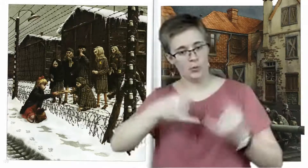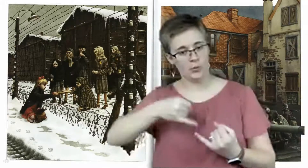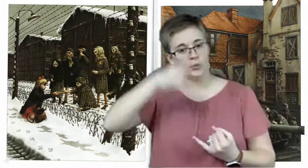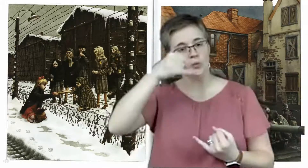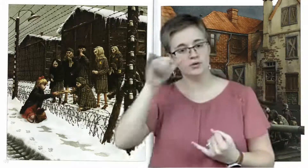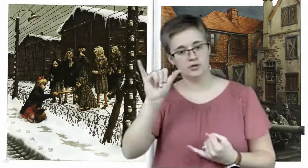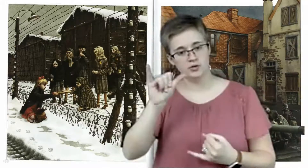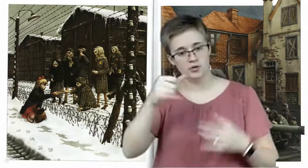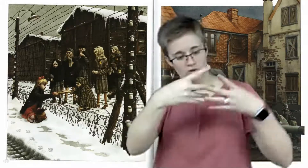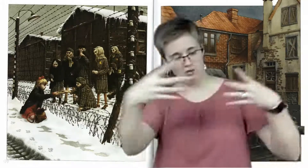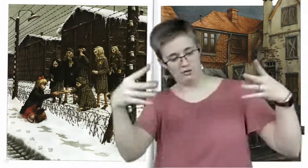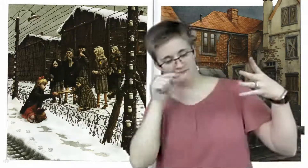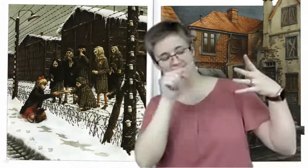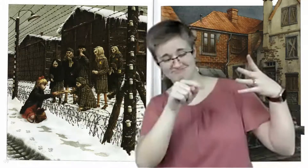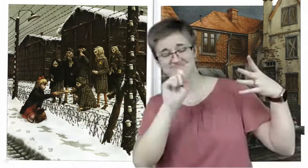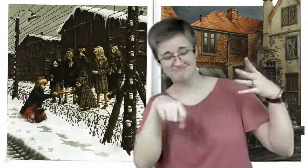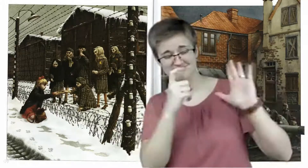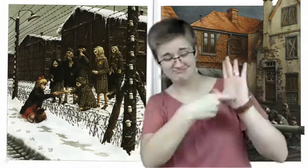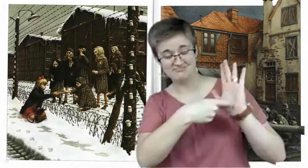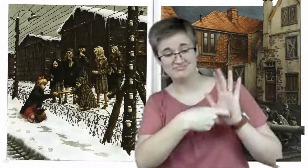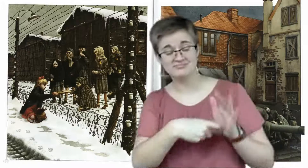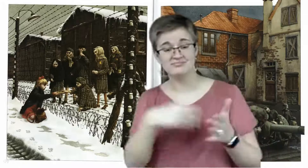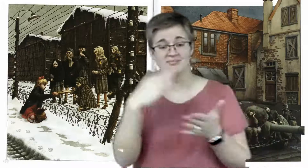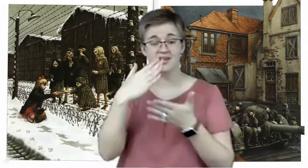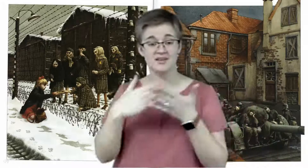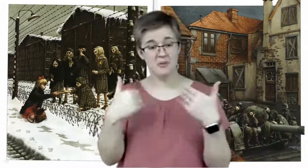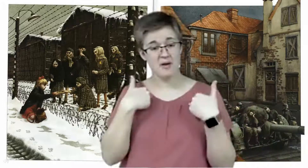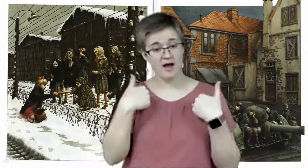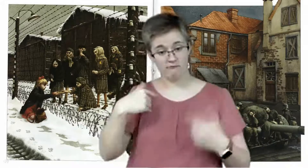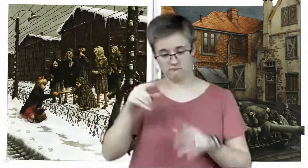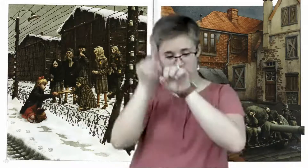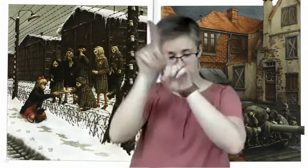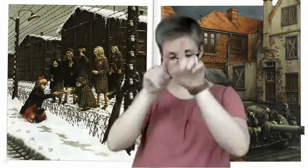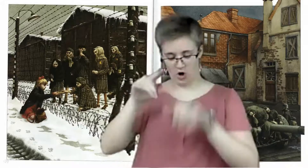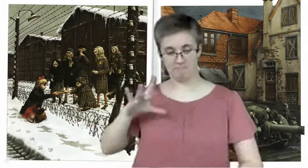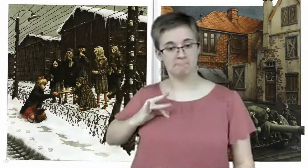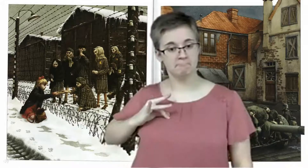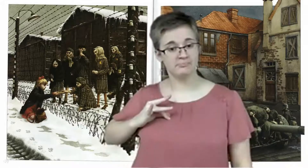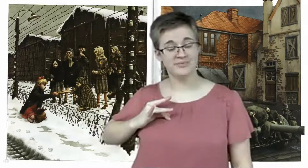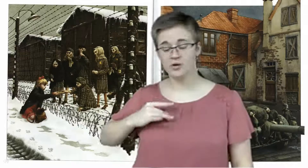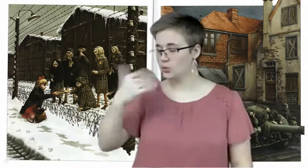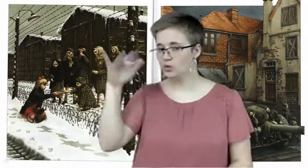Some of them had a star pinned to their shirts. It was bright yellow.